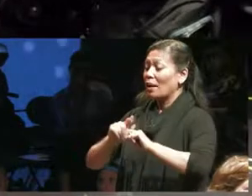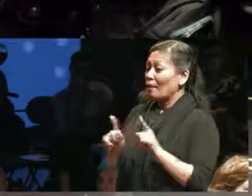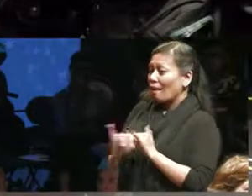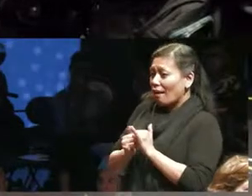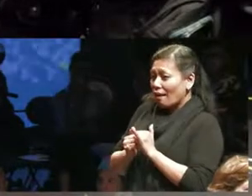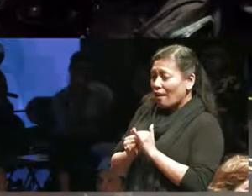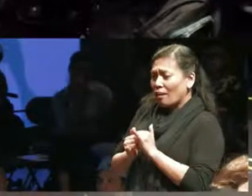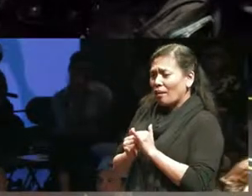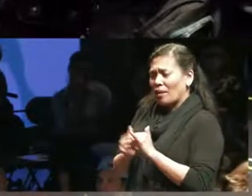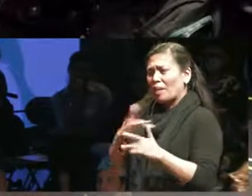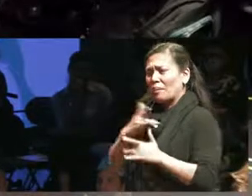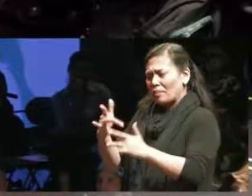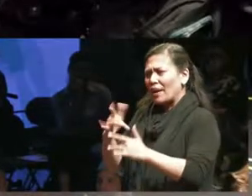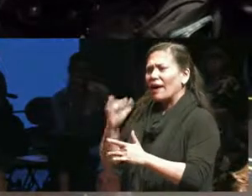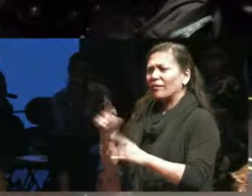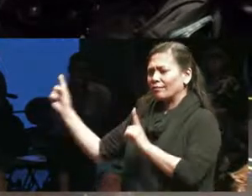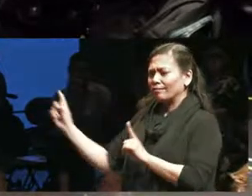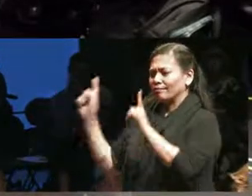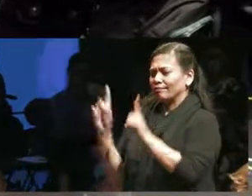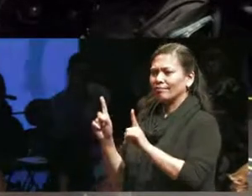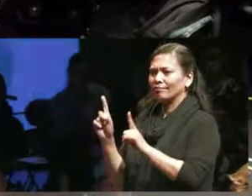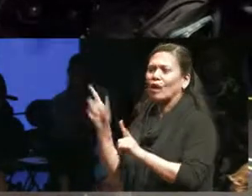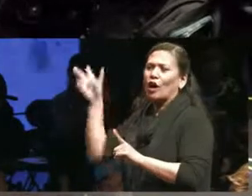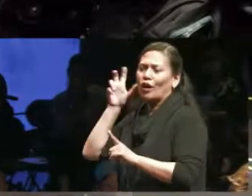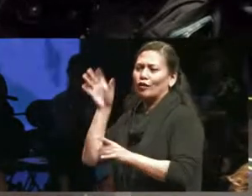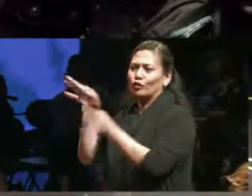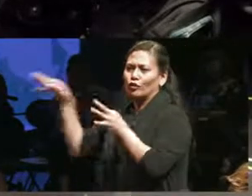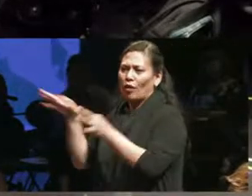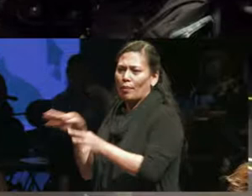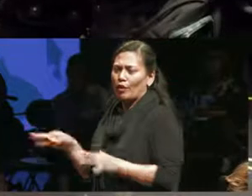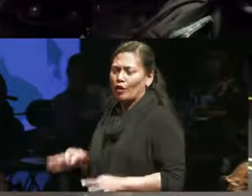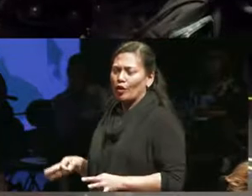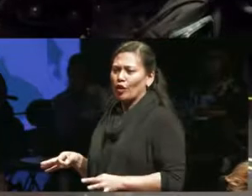an audio describer with me because a lot of stuff here isn't well hardly anything